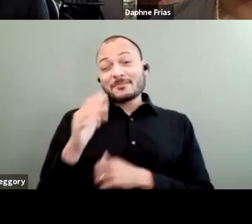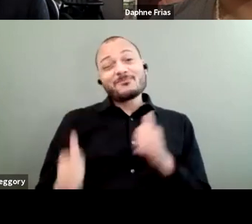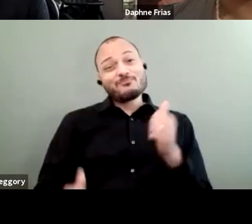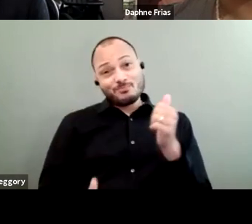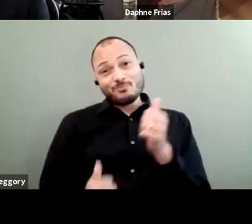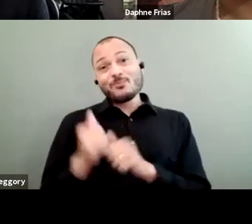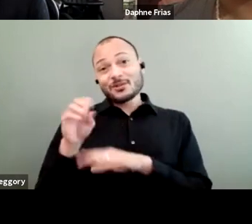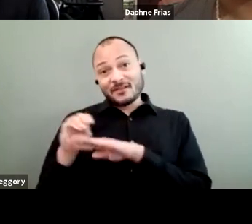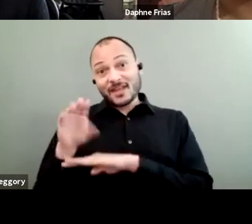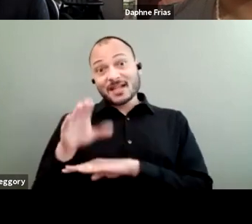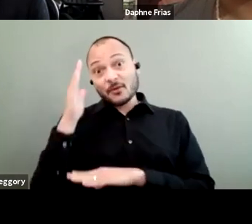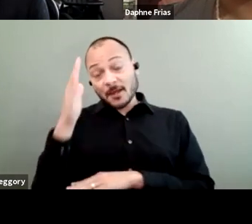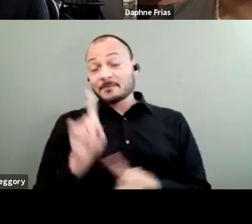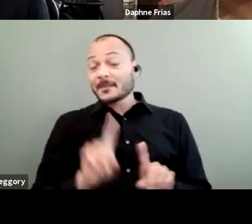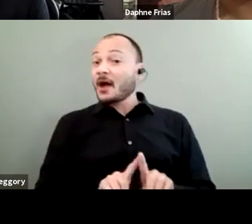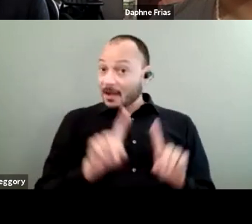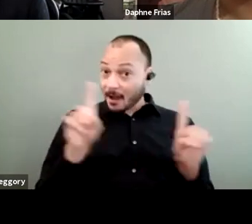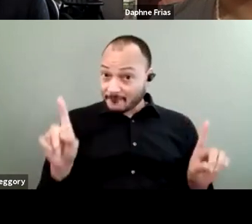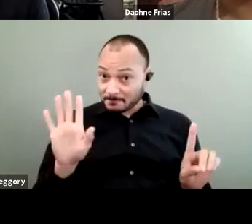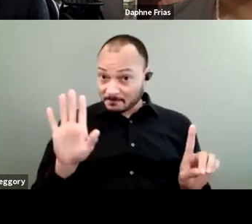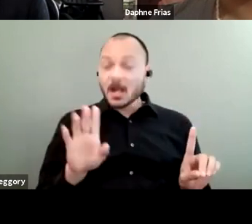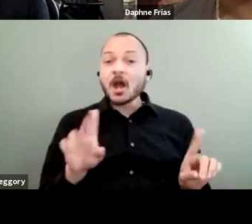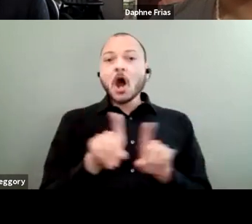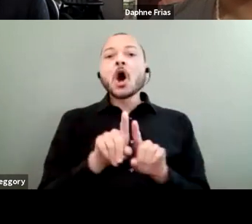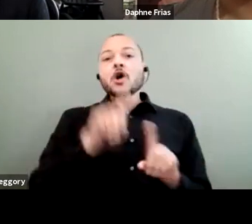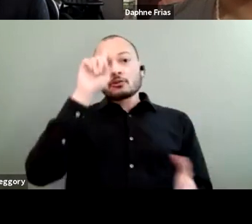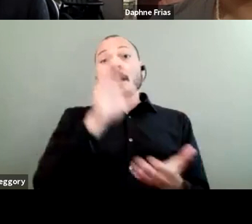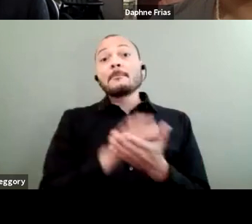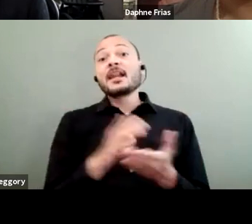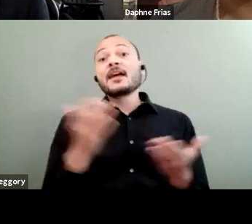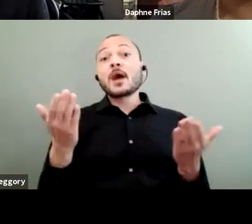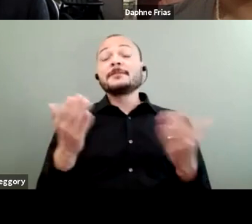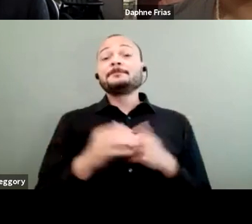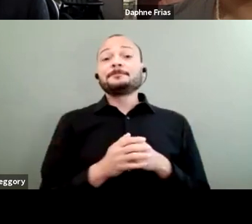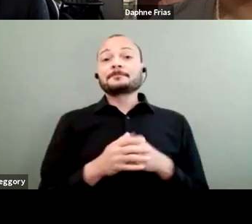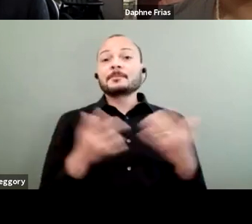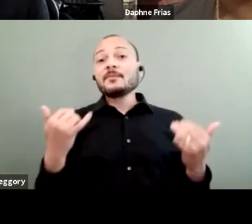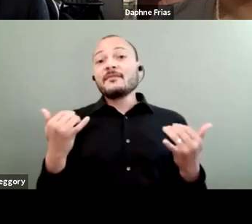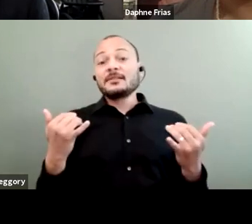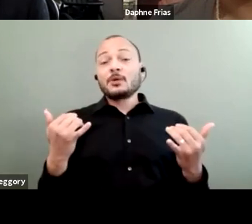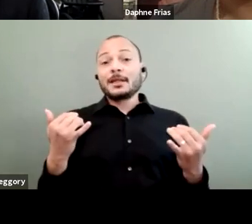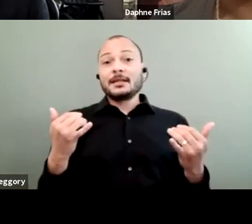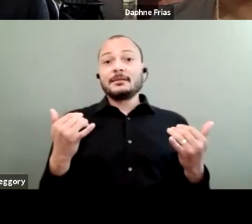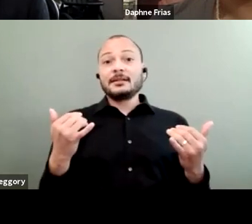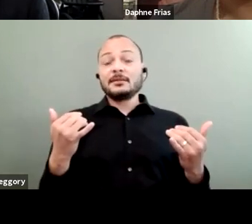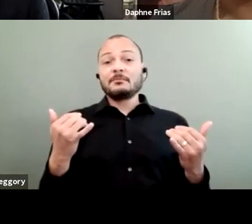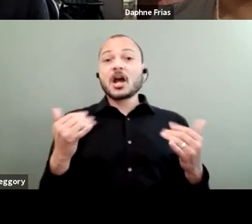However, I also believe that, at this point, the communities where people